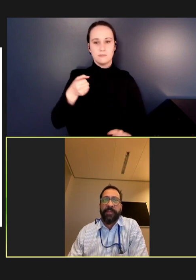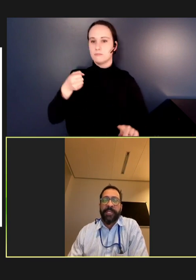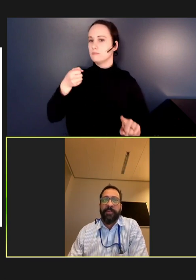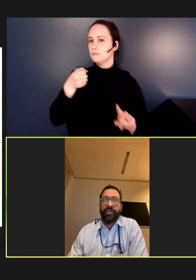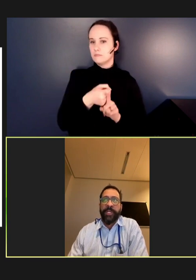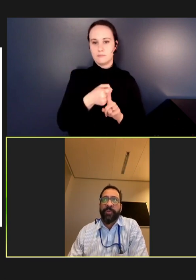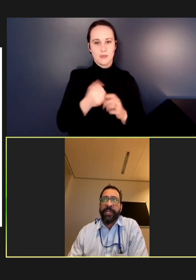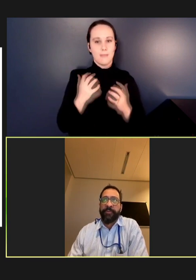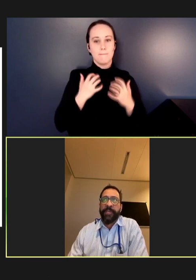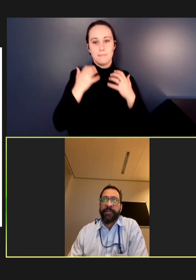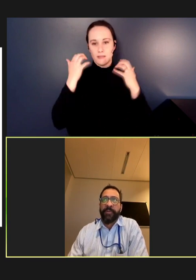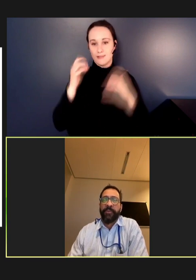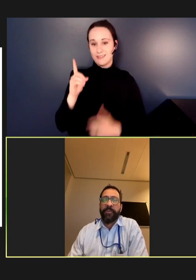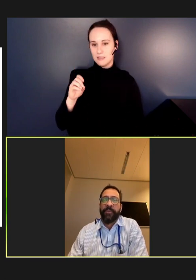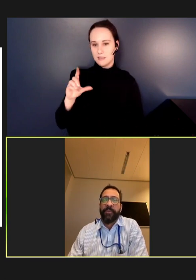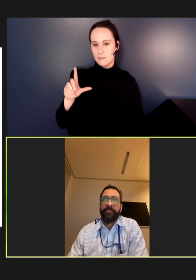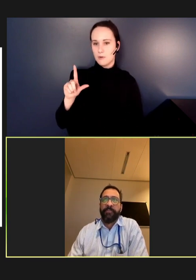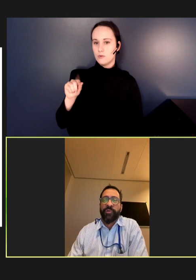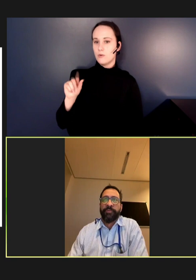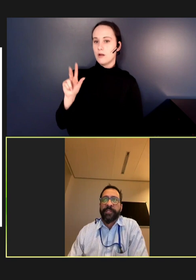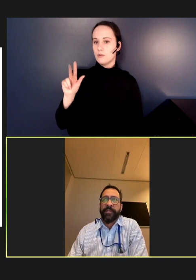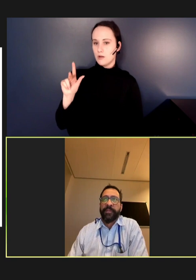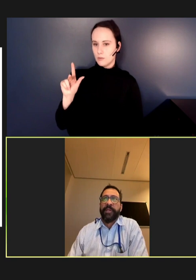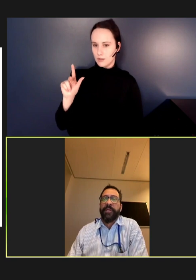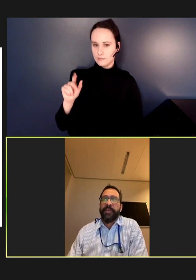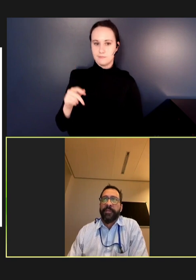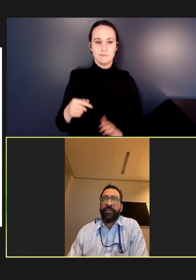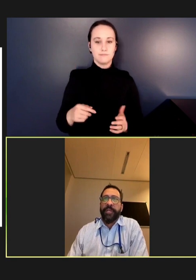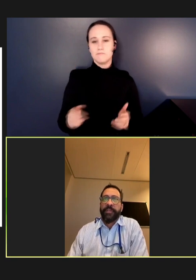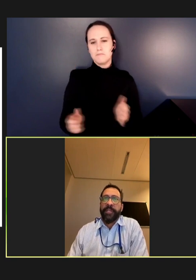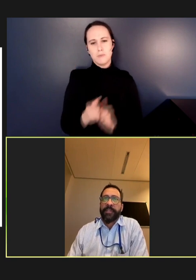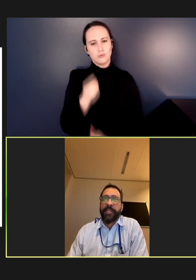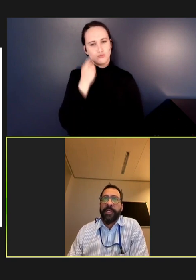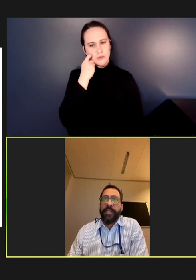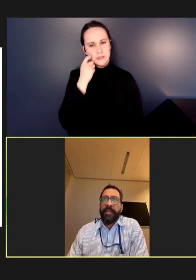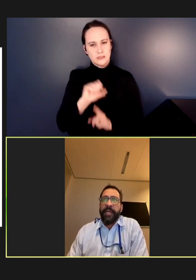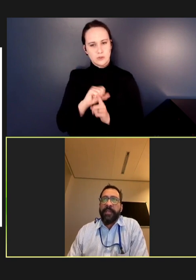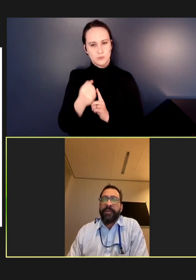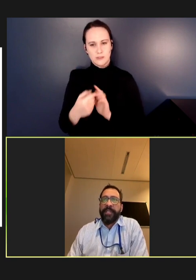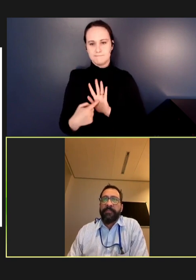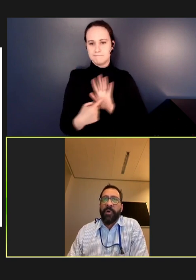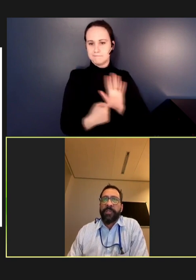December 2023. So, what the most recent situation is. And you can see that most